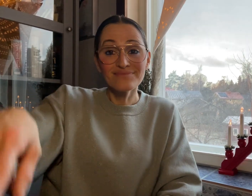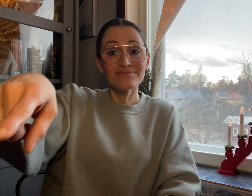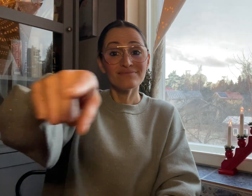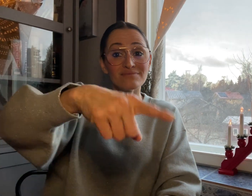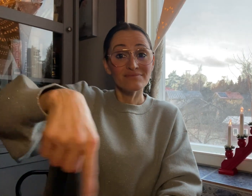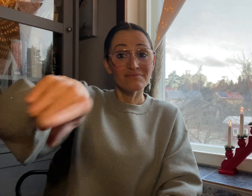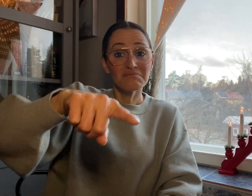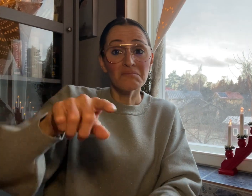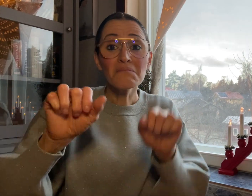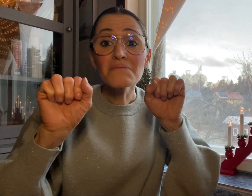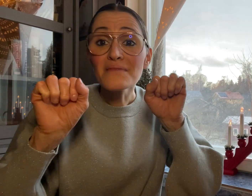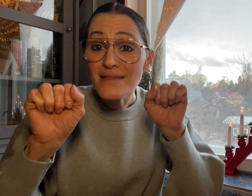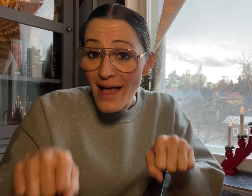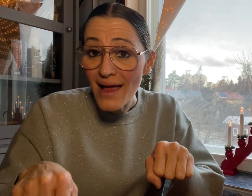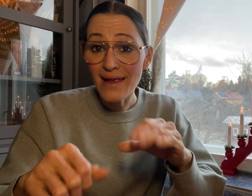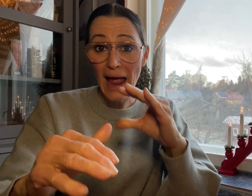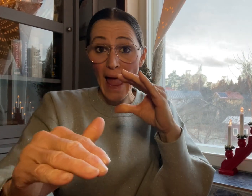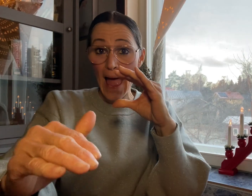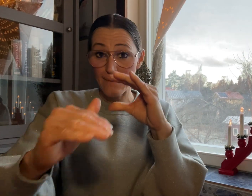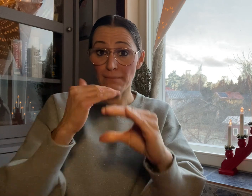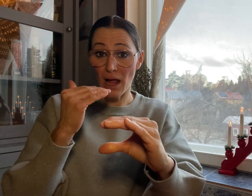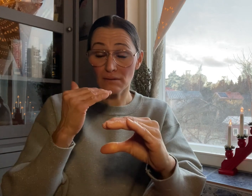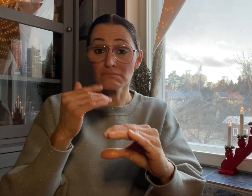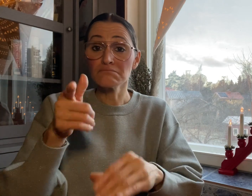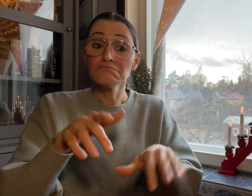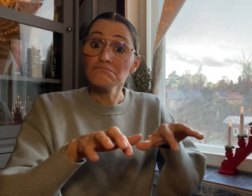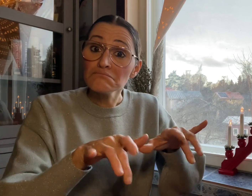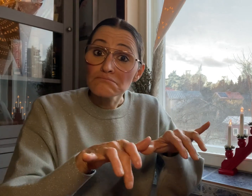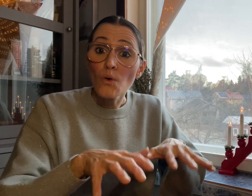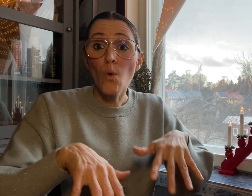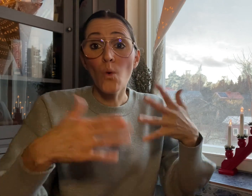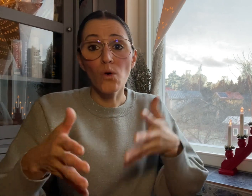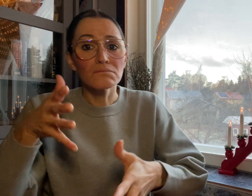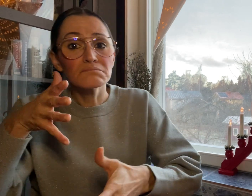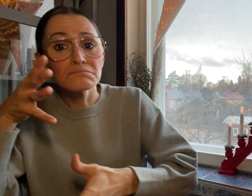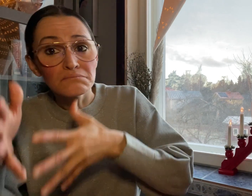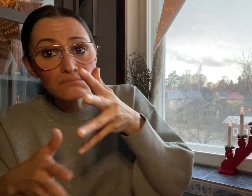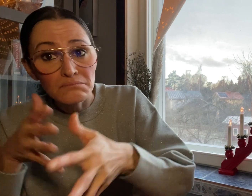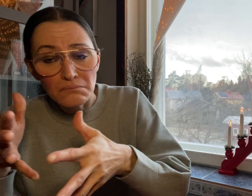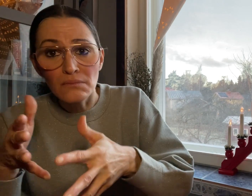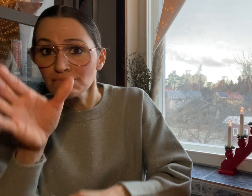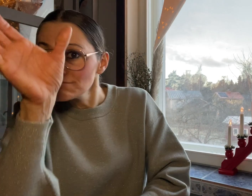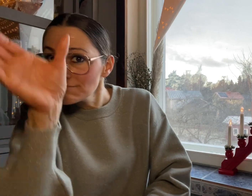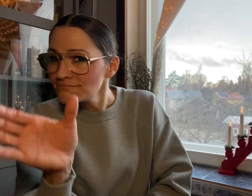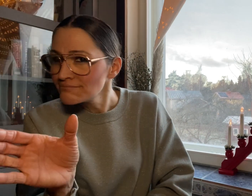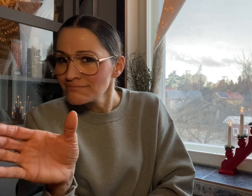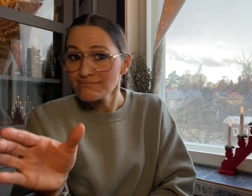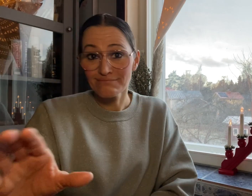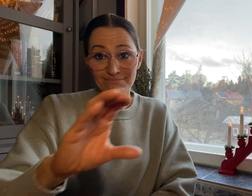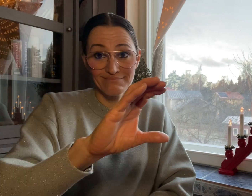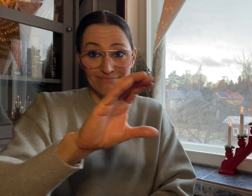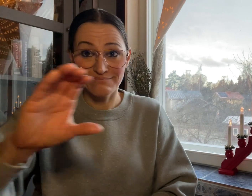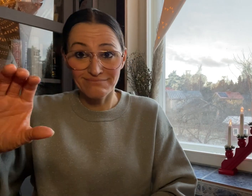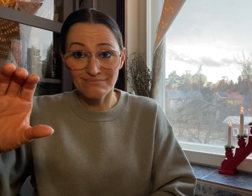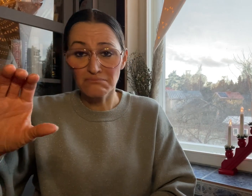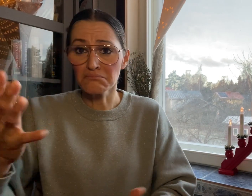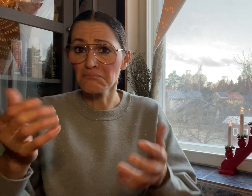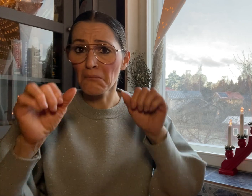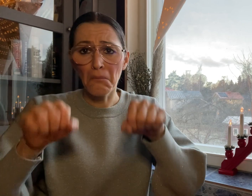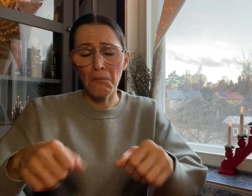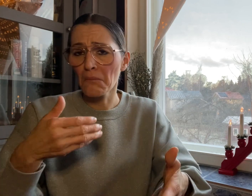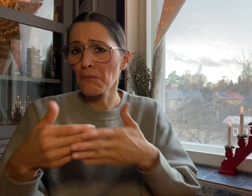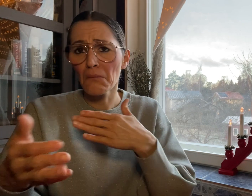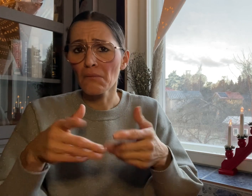You can email your text or video comments